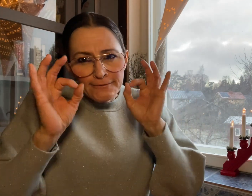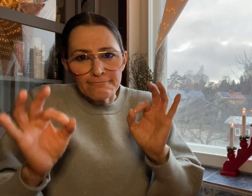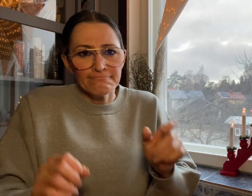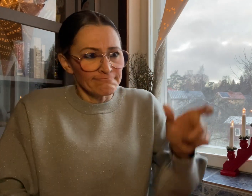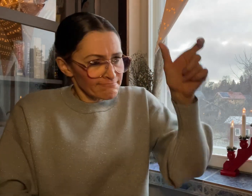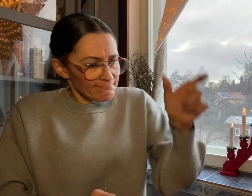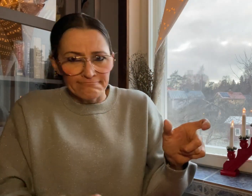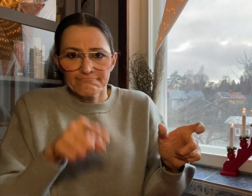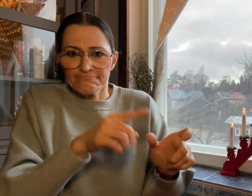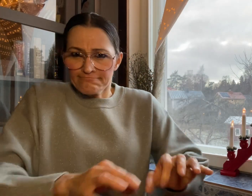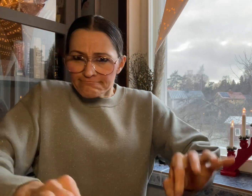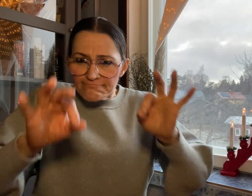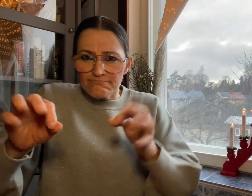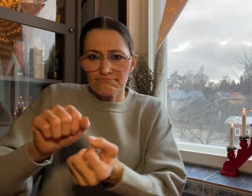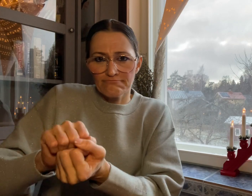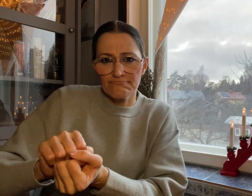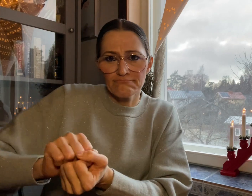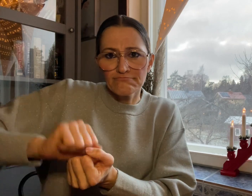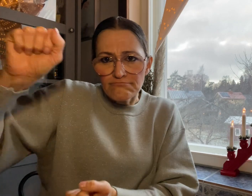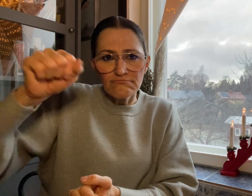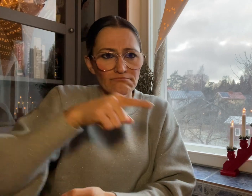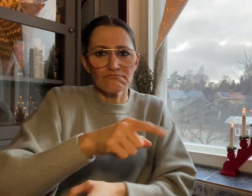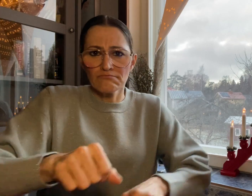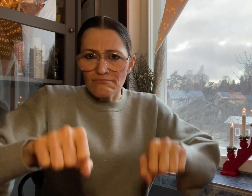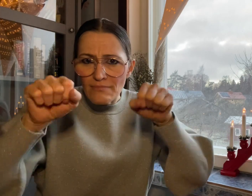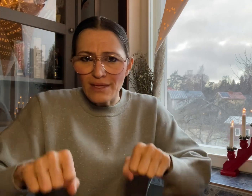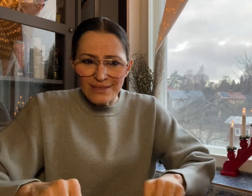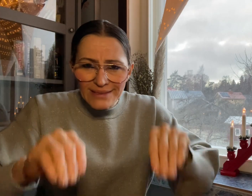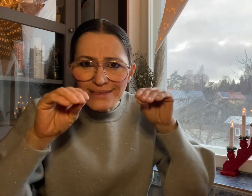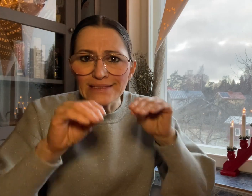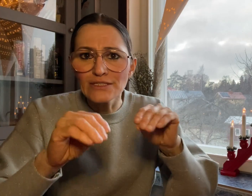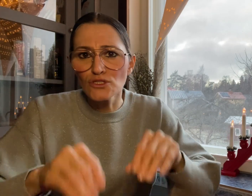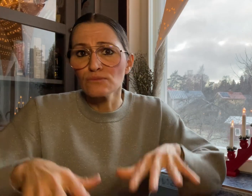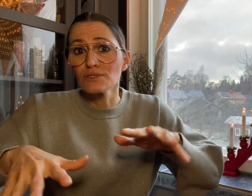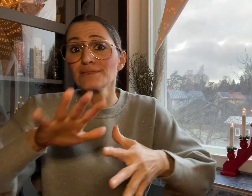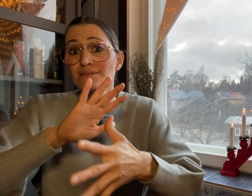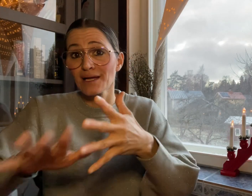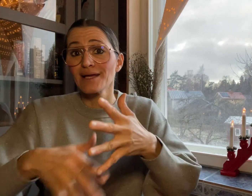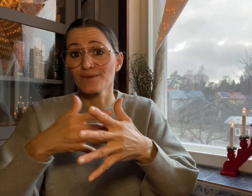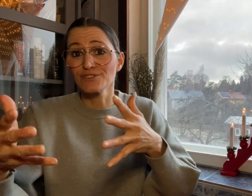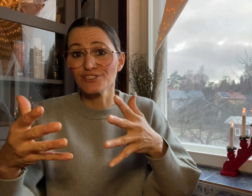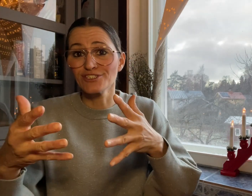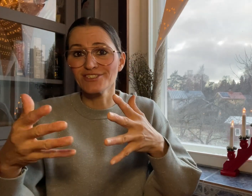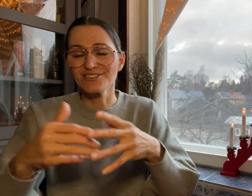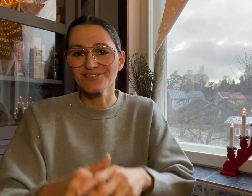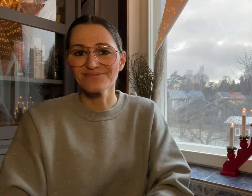qualified person to fill the BSL teaching role.